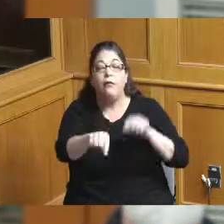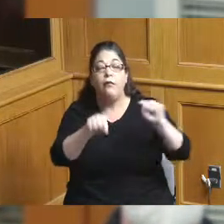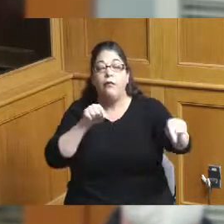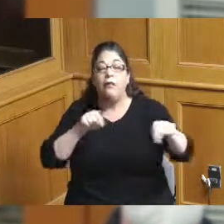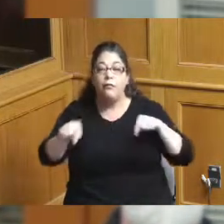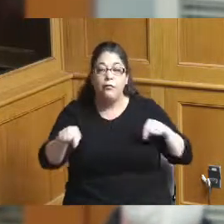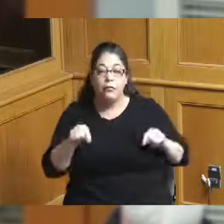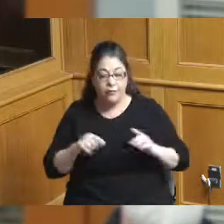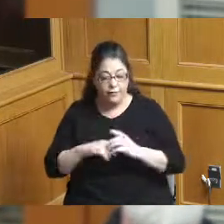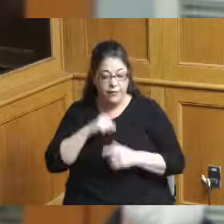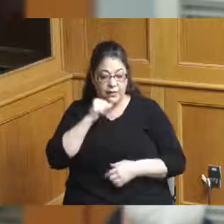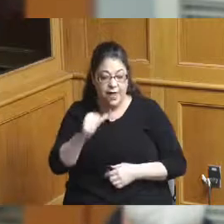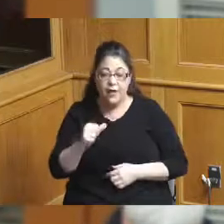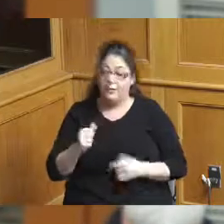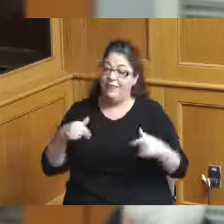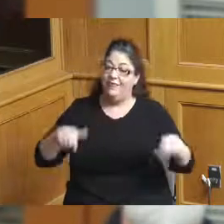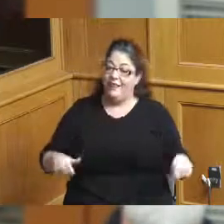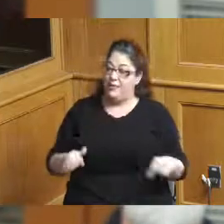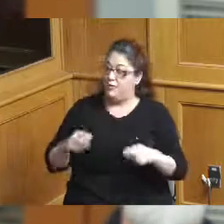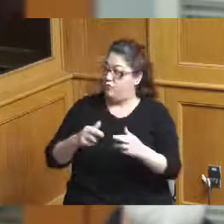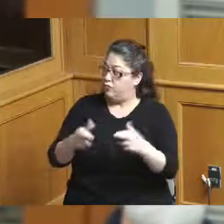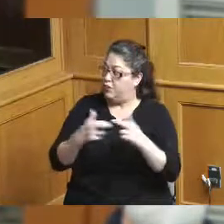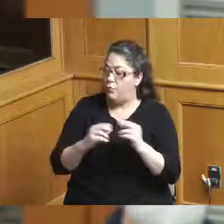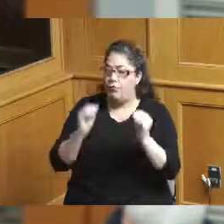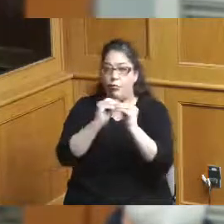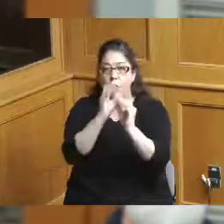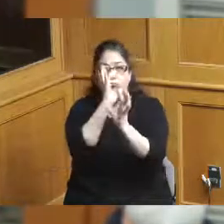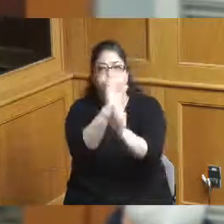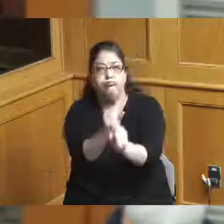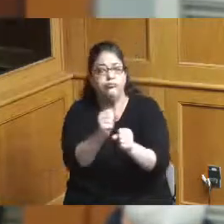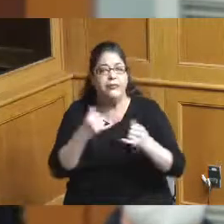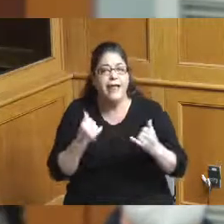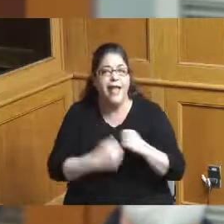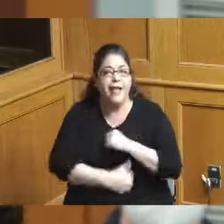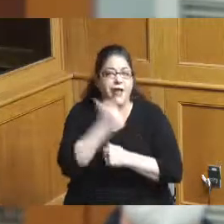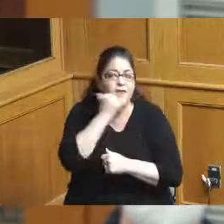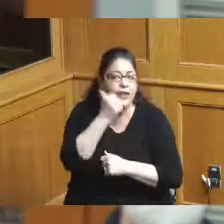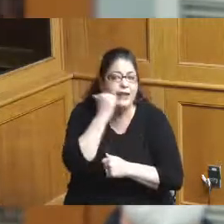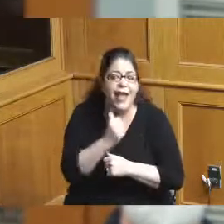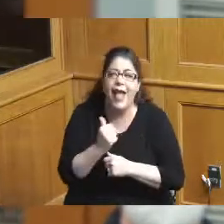more and more attractive every day visitors from all over the world value our diversity appreciate